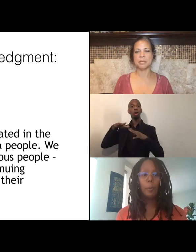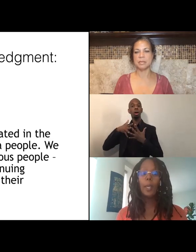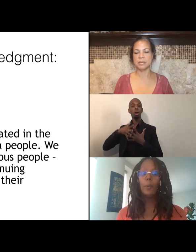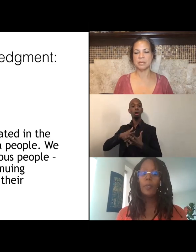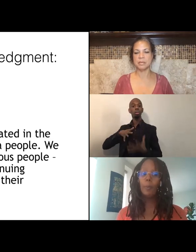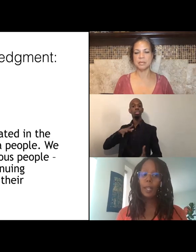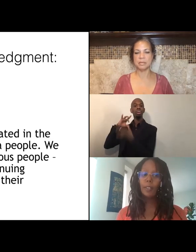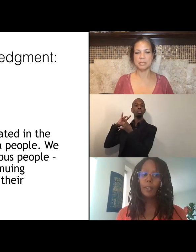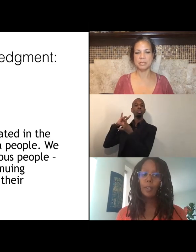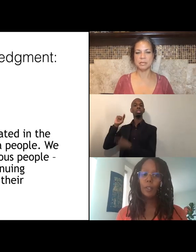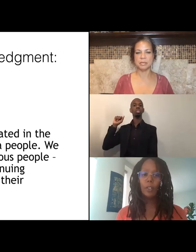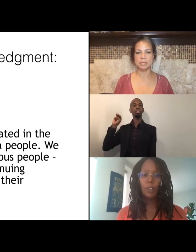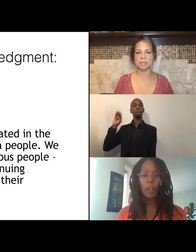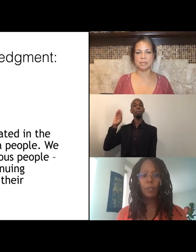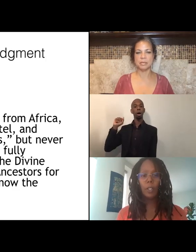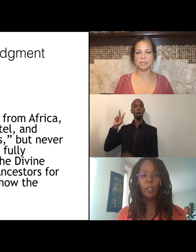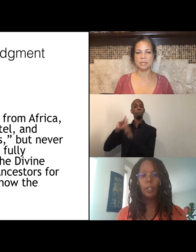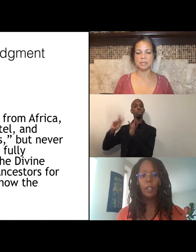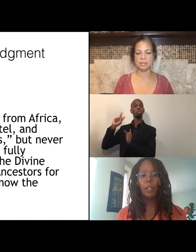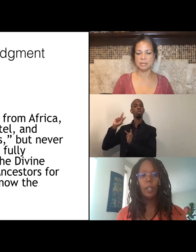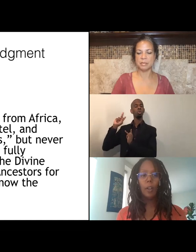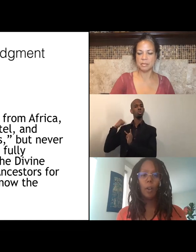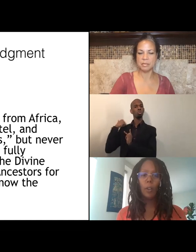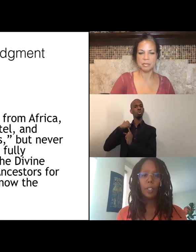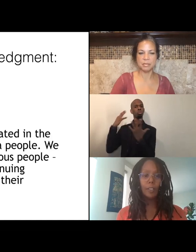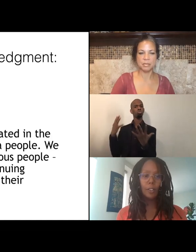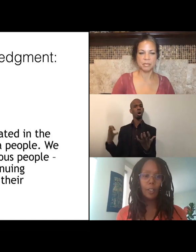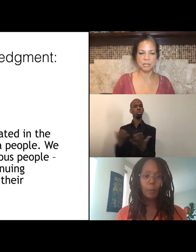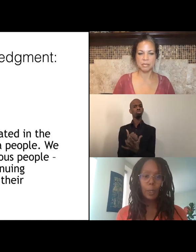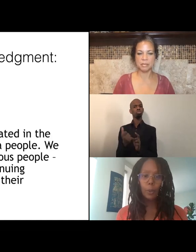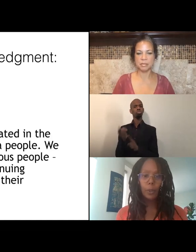We pay respect to the Tongva and all the indigenous people,